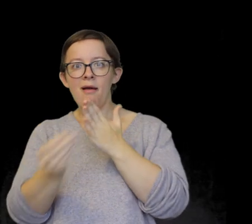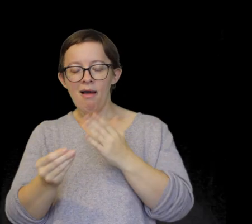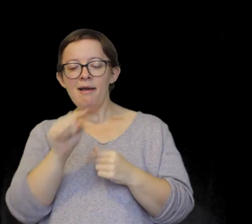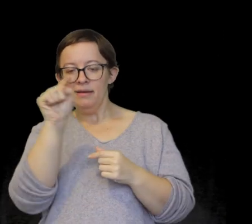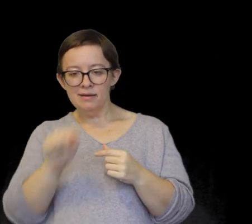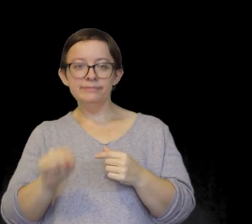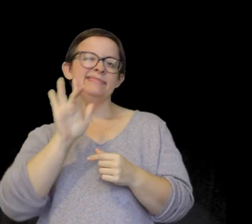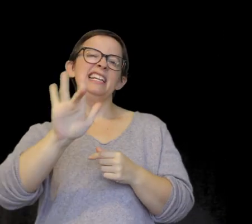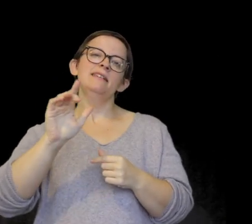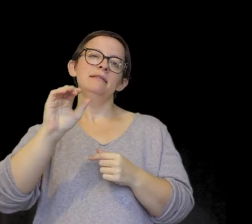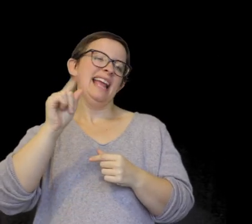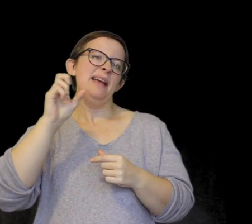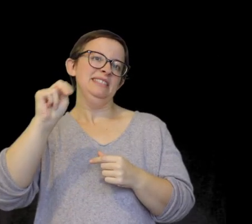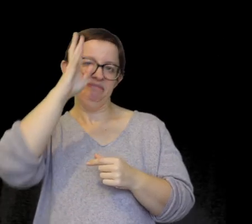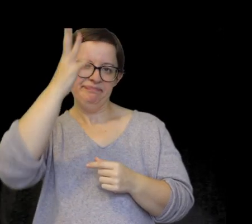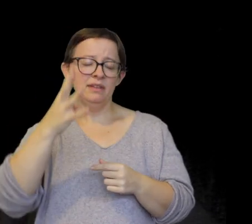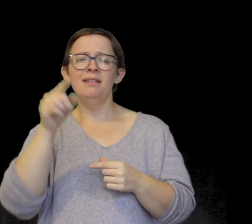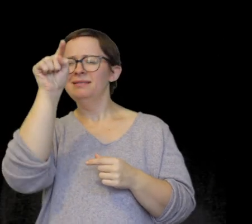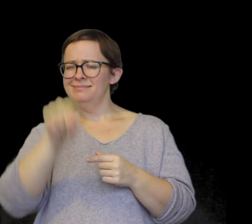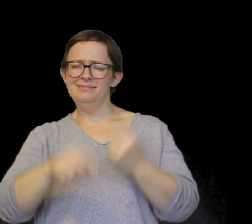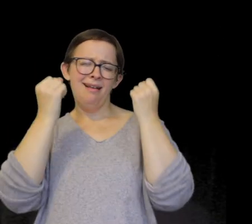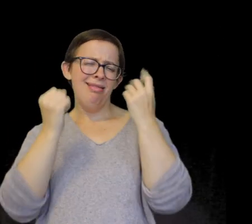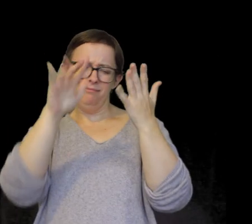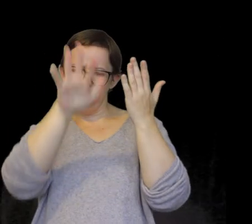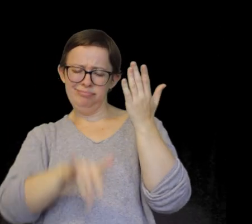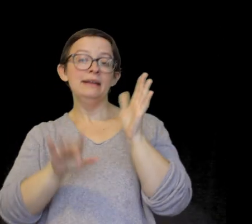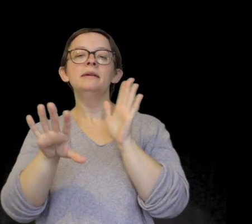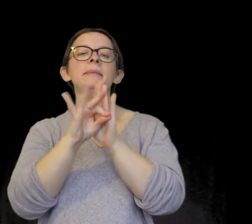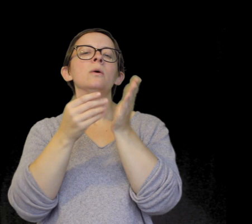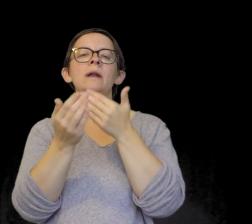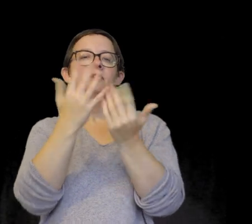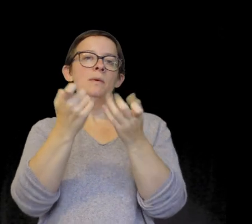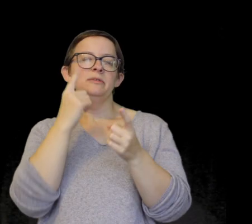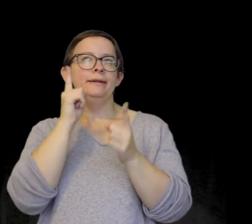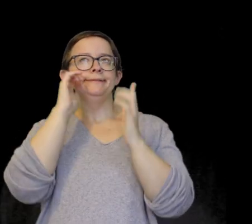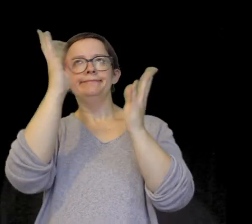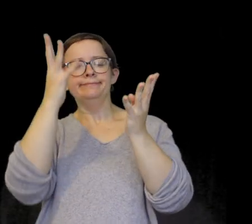I'm just clicking on Amazon here and then there's lots of items. You can pick anything. So I'm just going to click let's say Pampers...